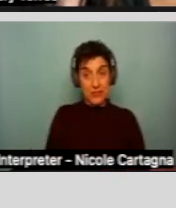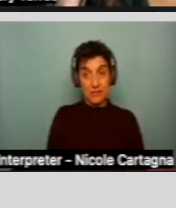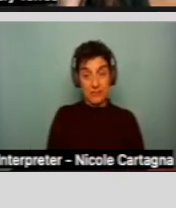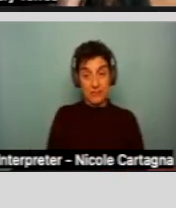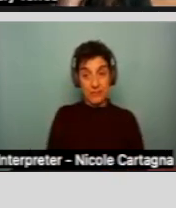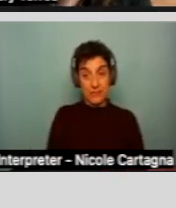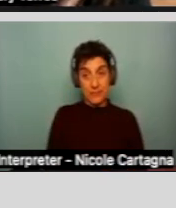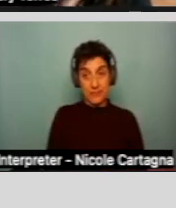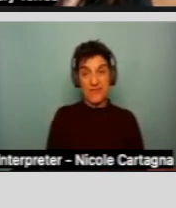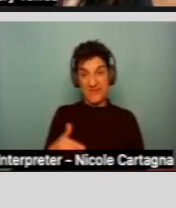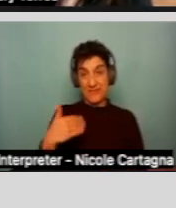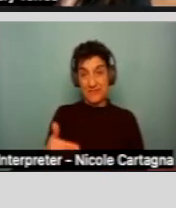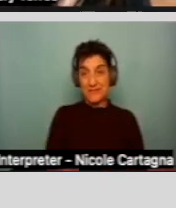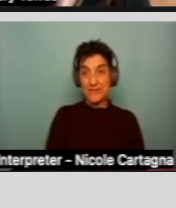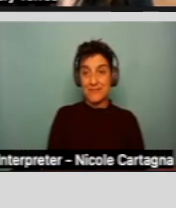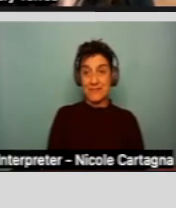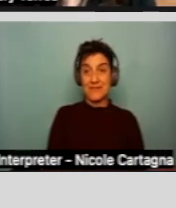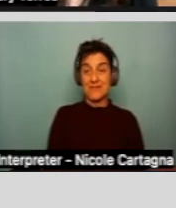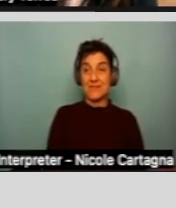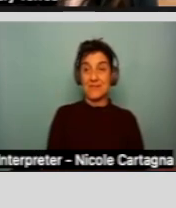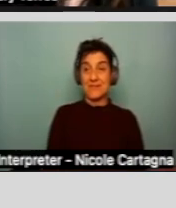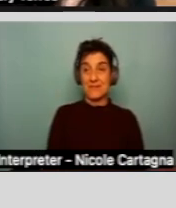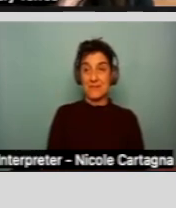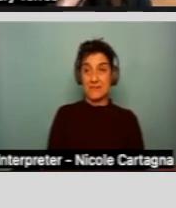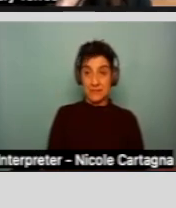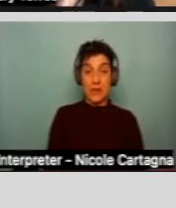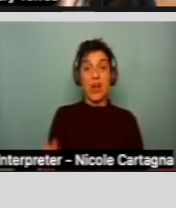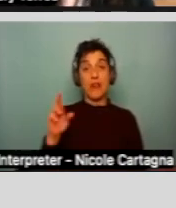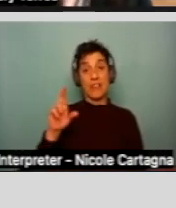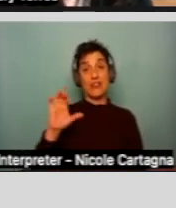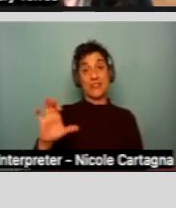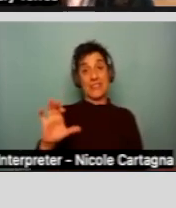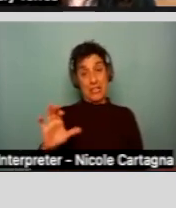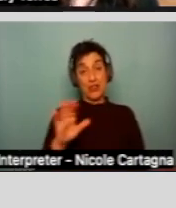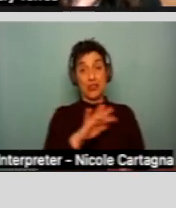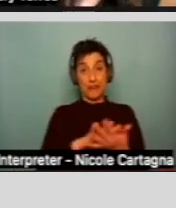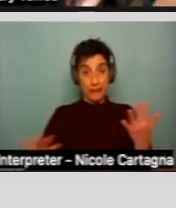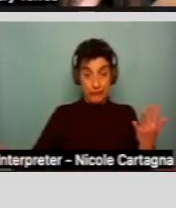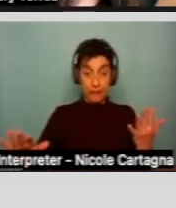Next slide. So, the regional center approves the applicant's application.